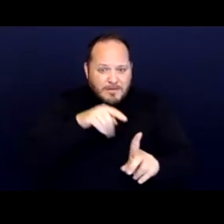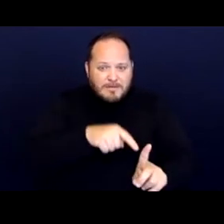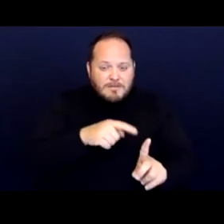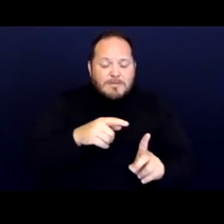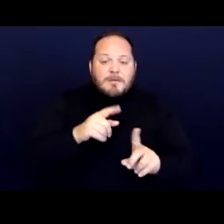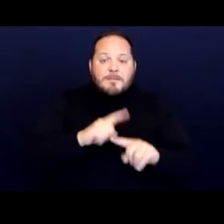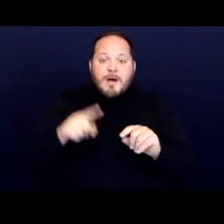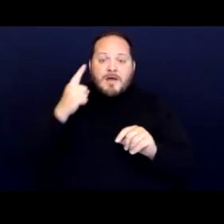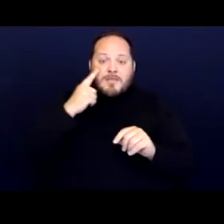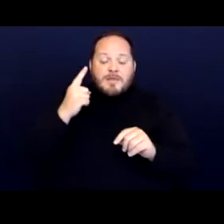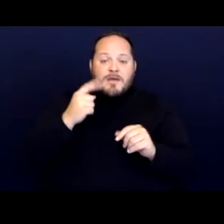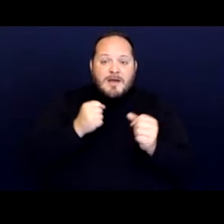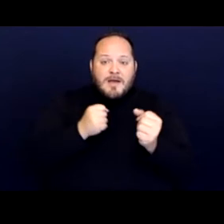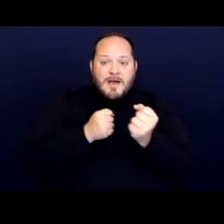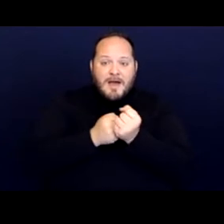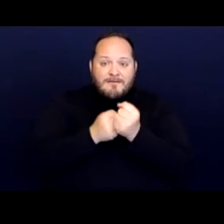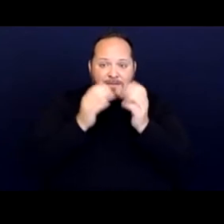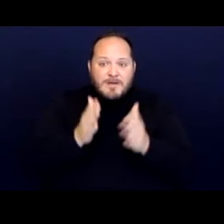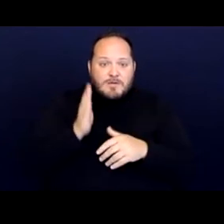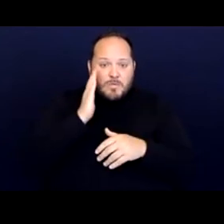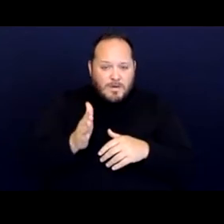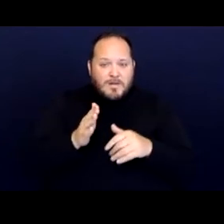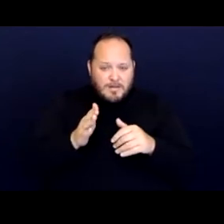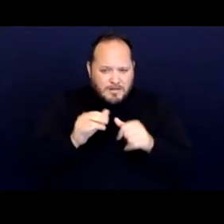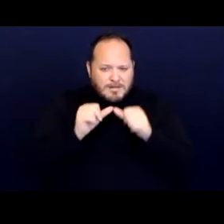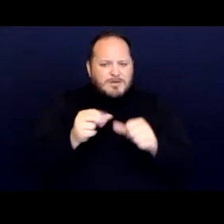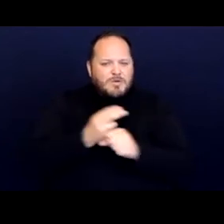and will continue to utilize this argument for people with disabilities.